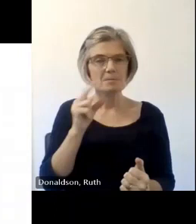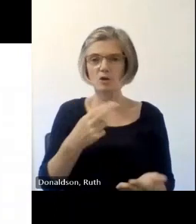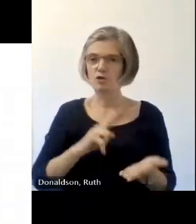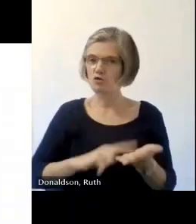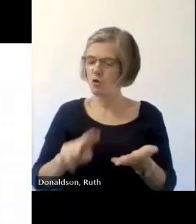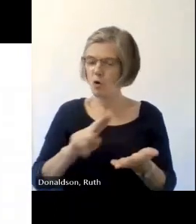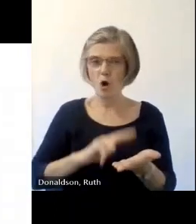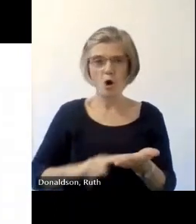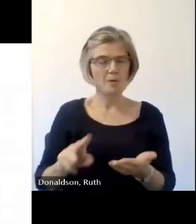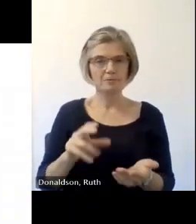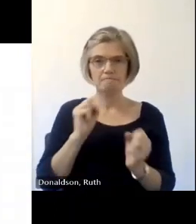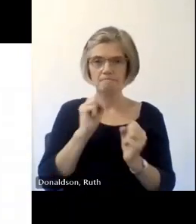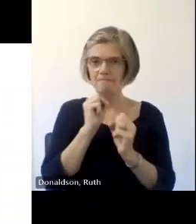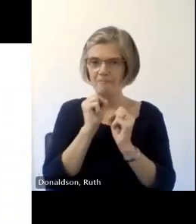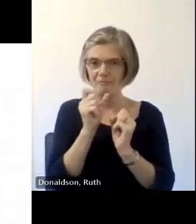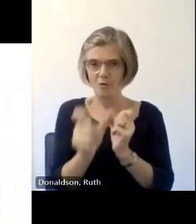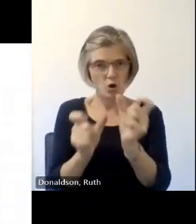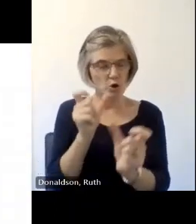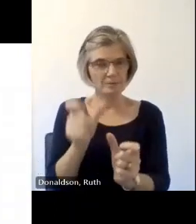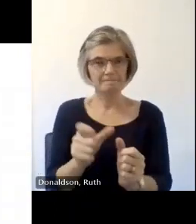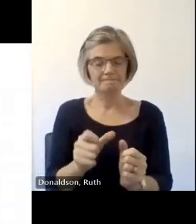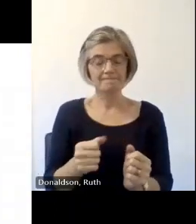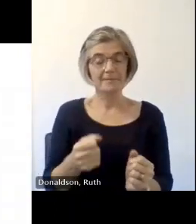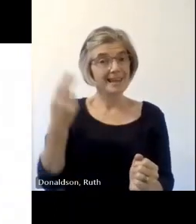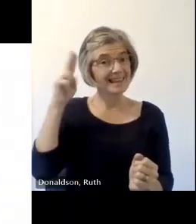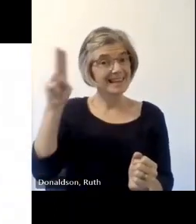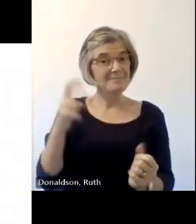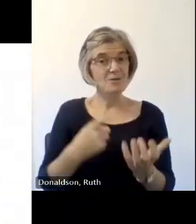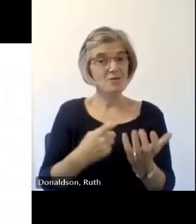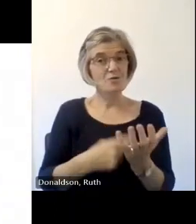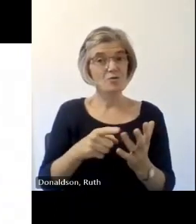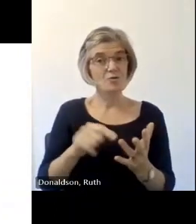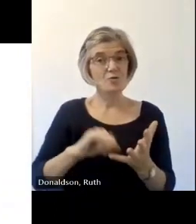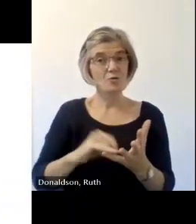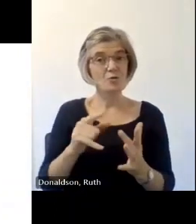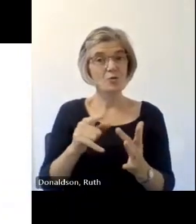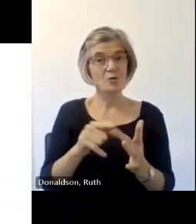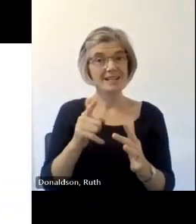fine so my name is Rosie Wylie I'm the National Volunteering and Community Development Manager